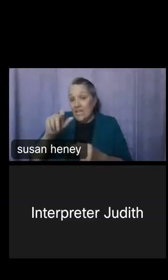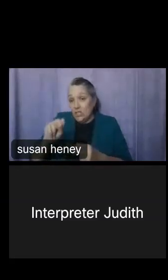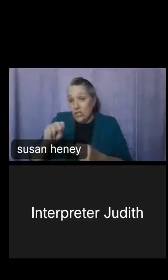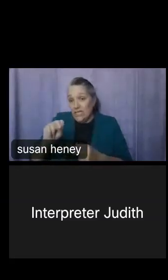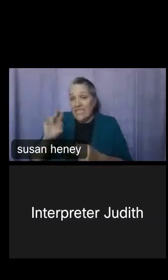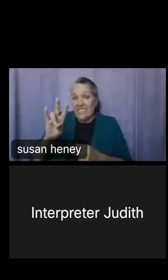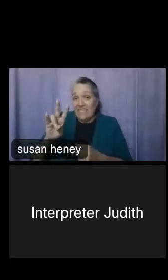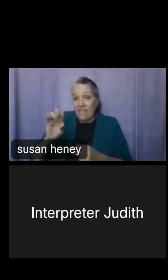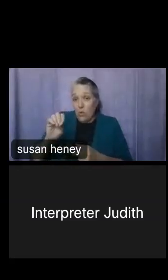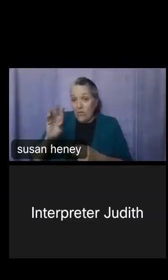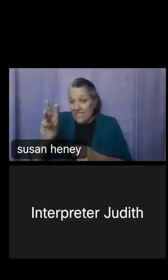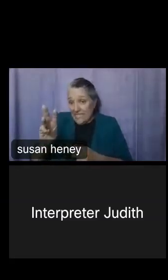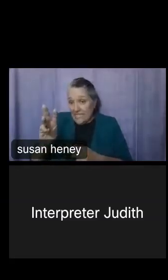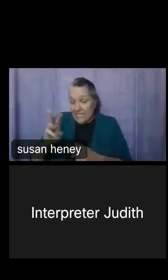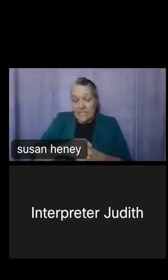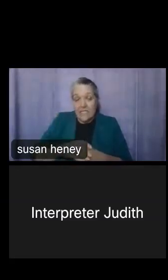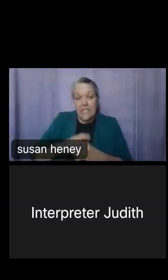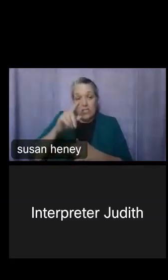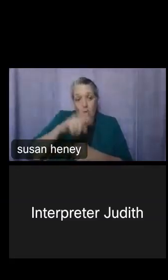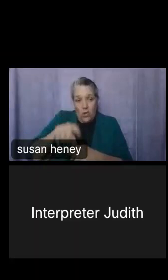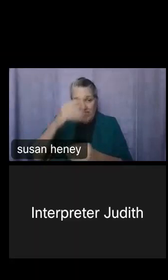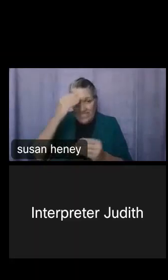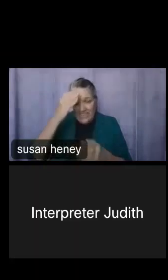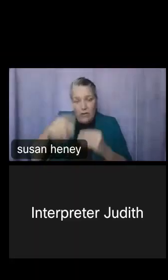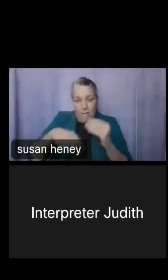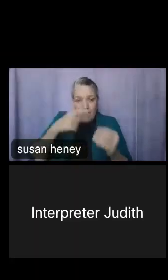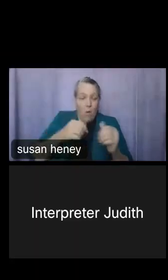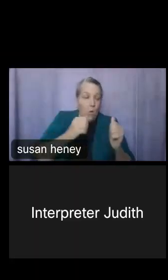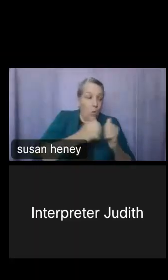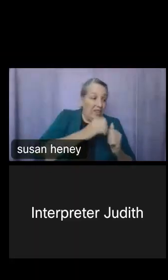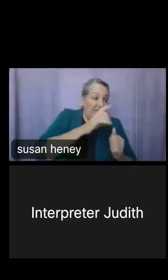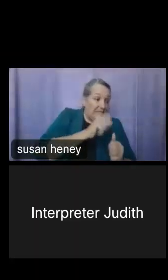you can get all of this data about with a disability, and then you can compare and contrast